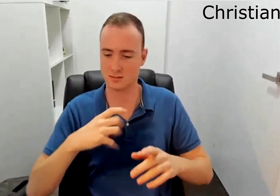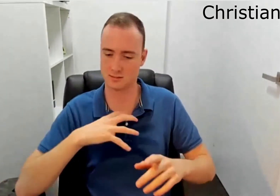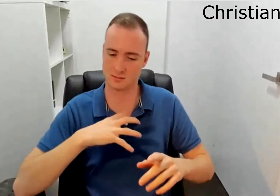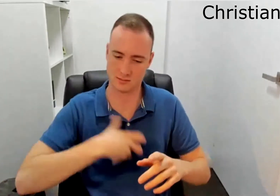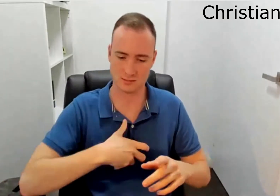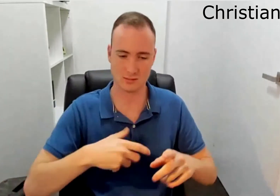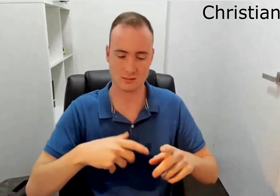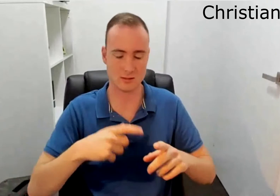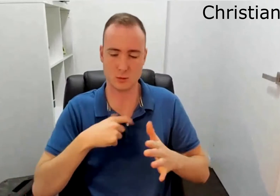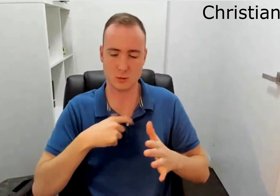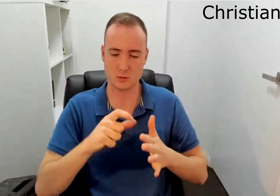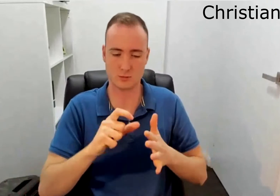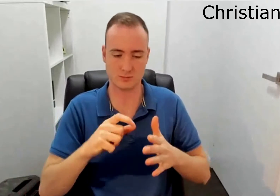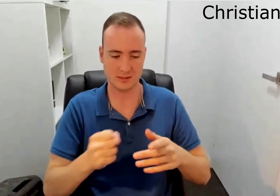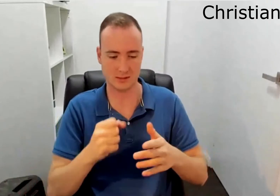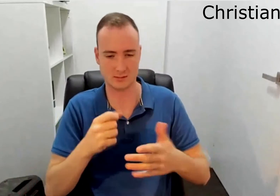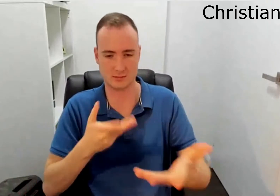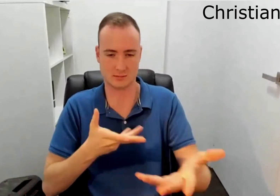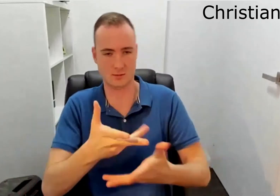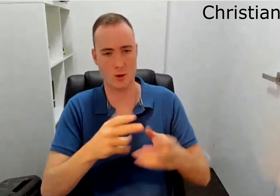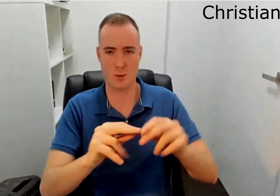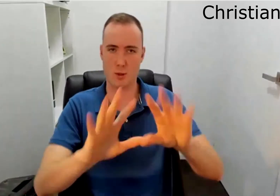So being deaf to me means that